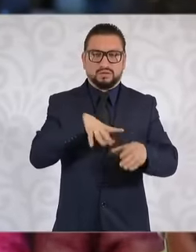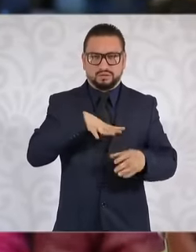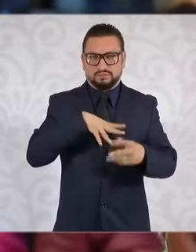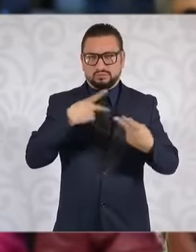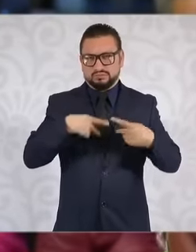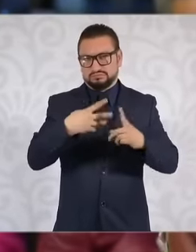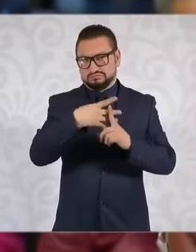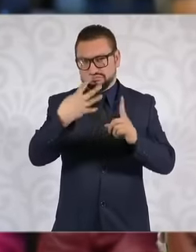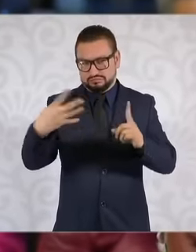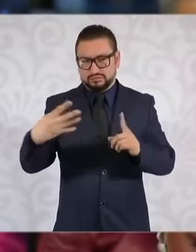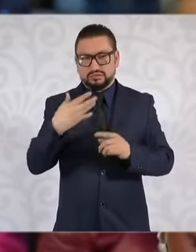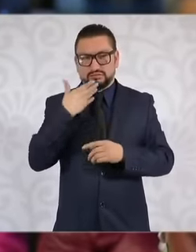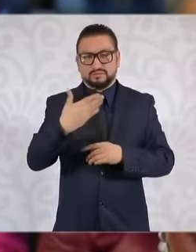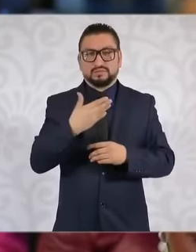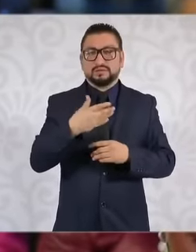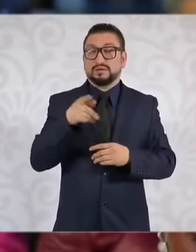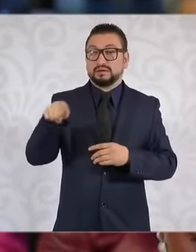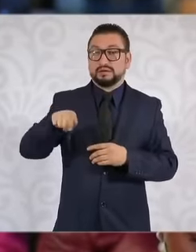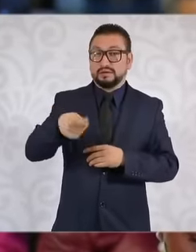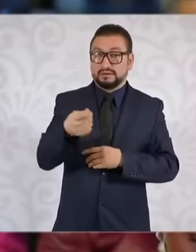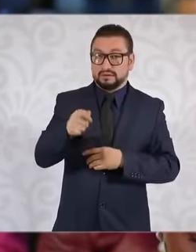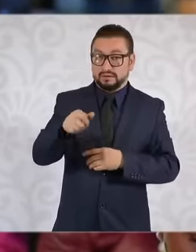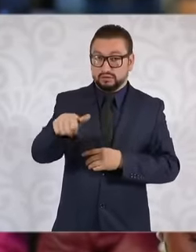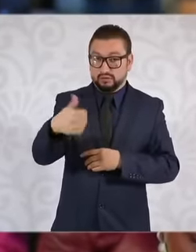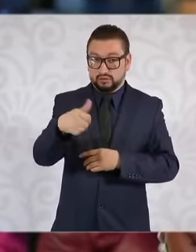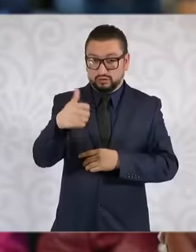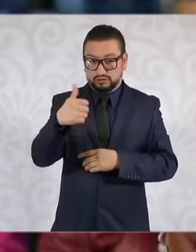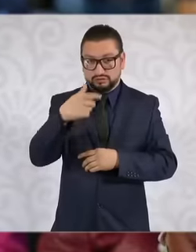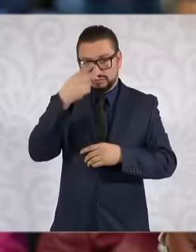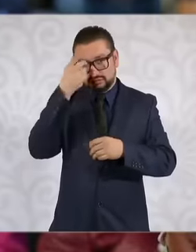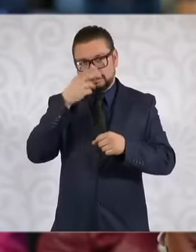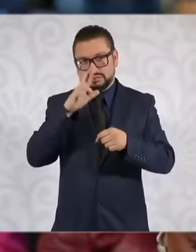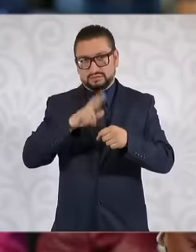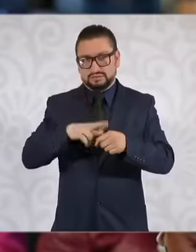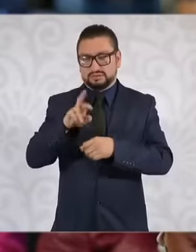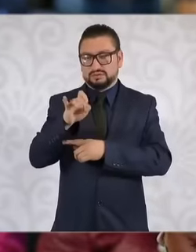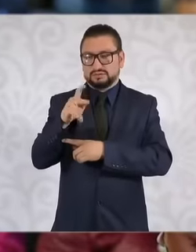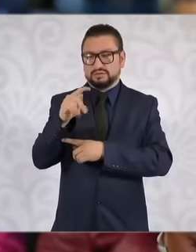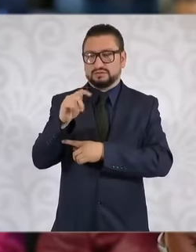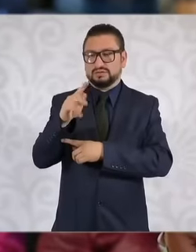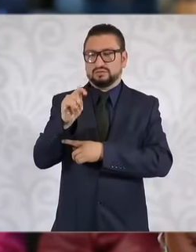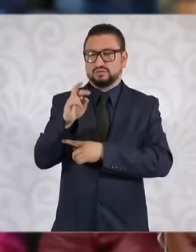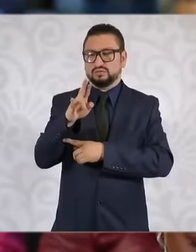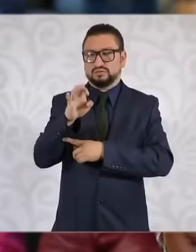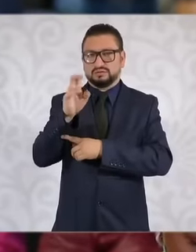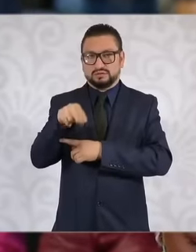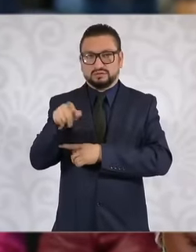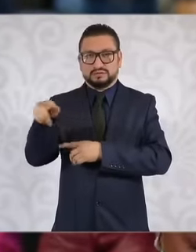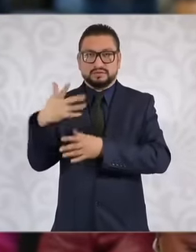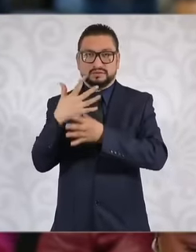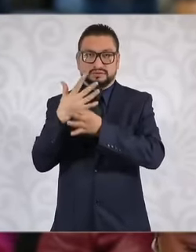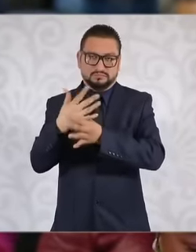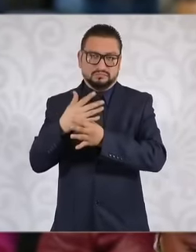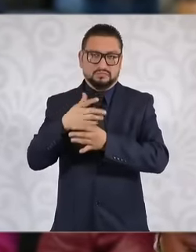other hand, on Channel 11 with the direction of Renata Turrent, programs have been broadcast on